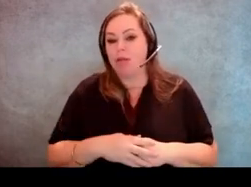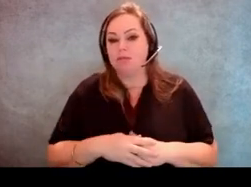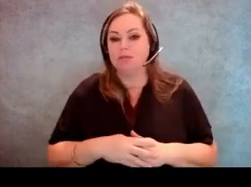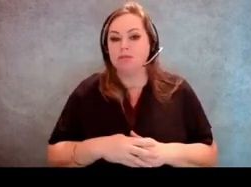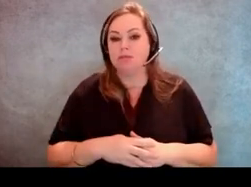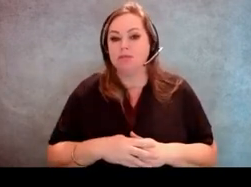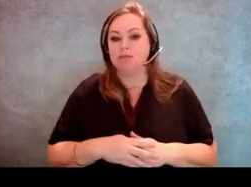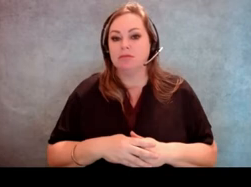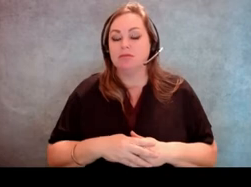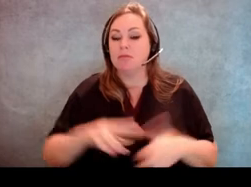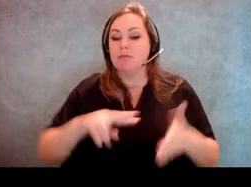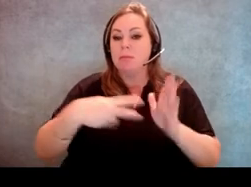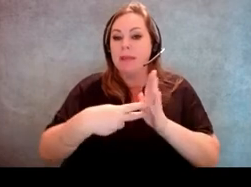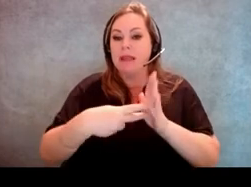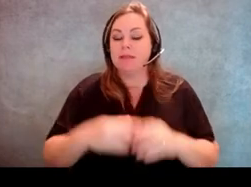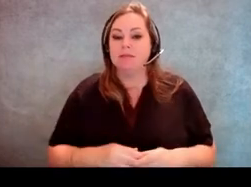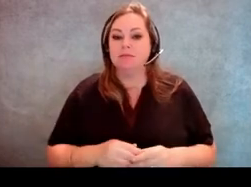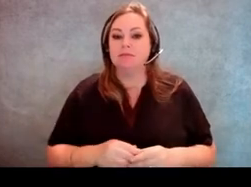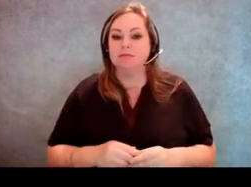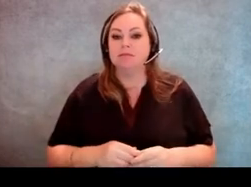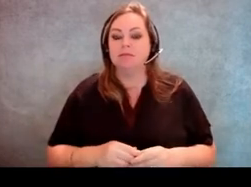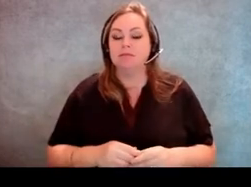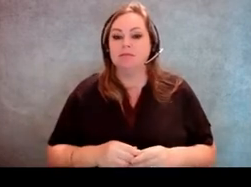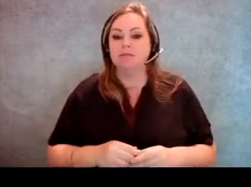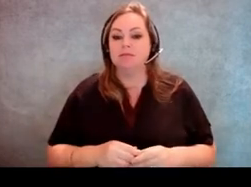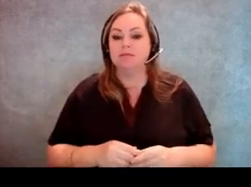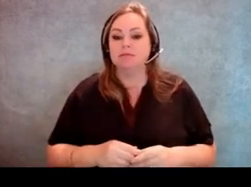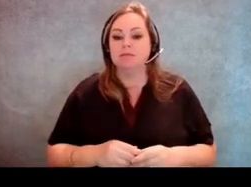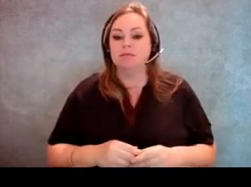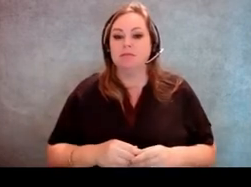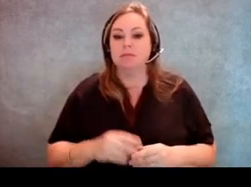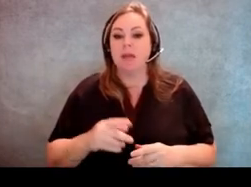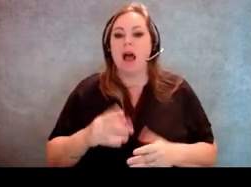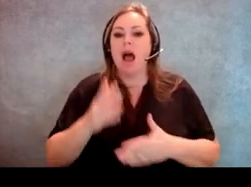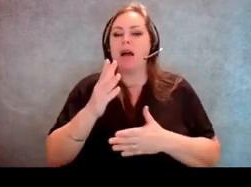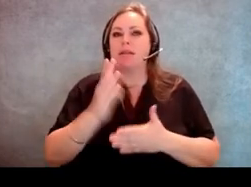Generally, when we speak of it, we're talking about the definition of an approach or admission.